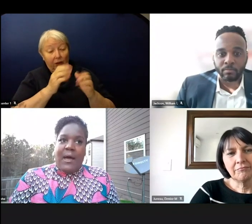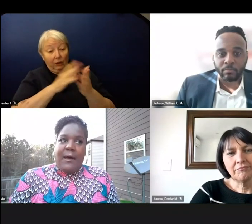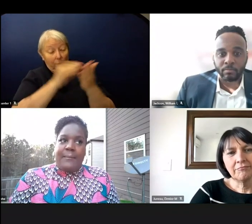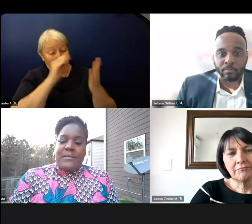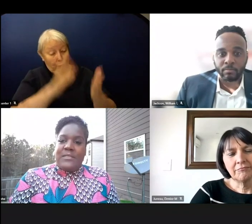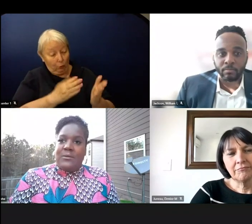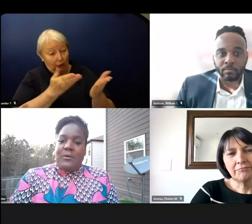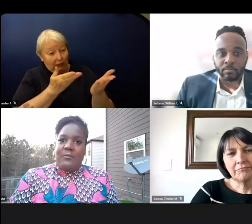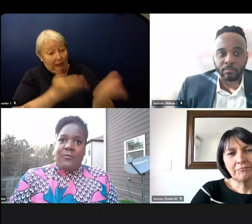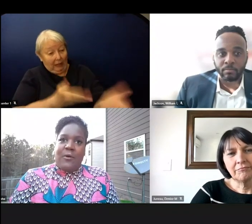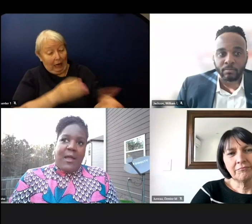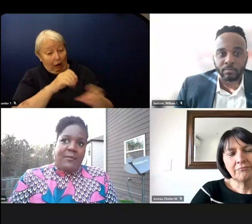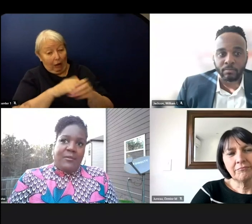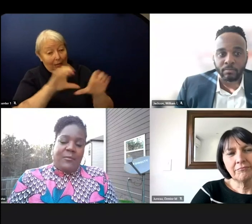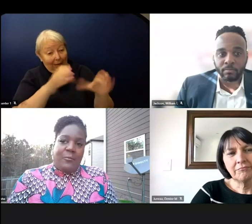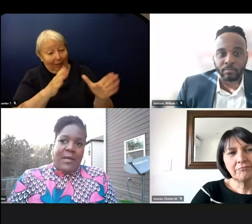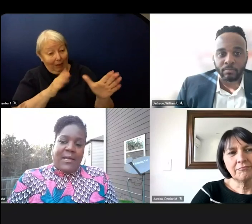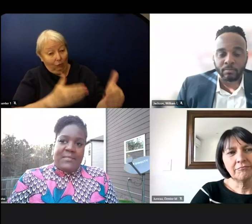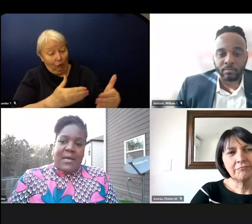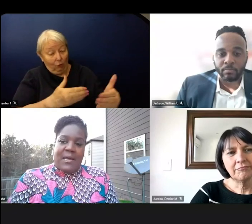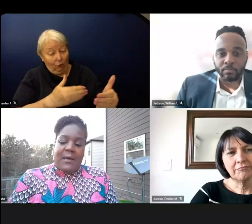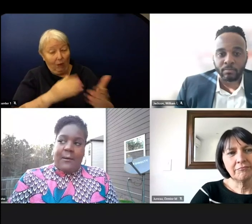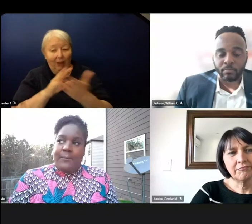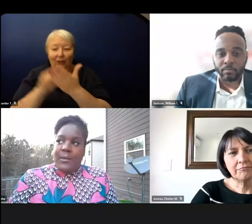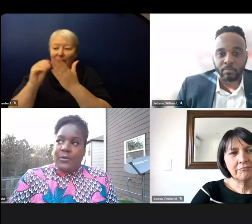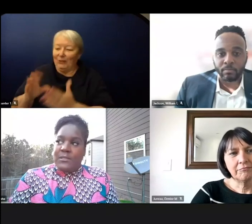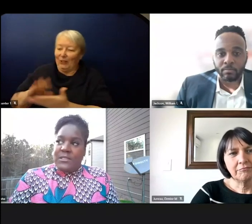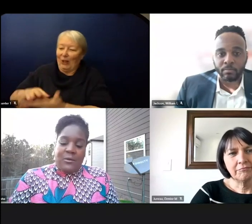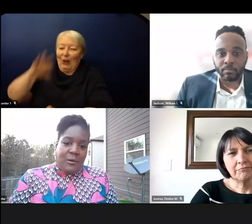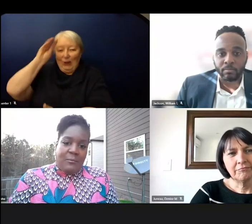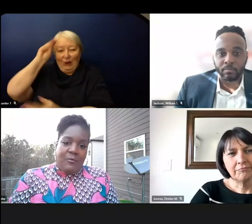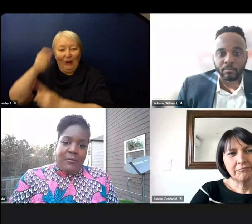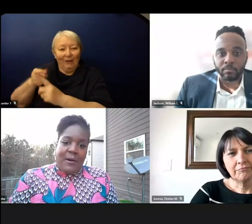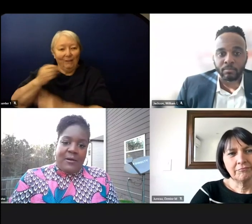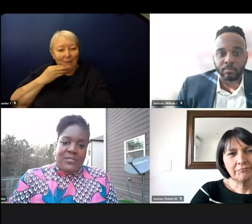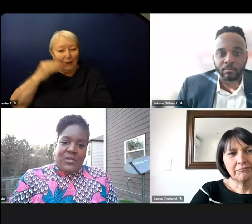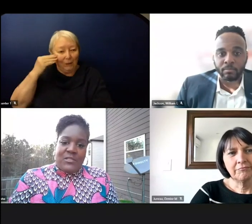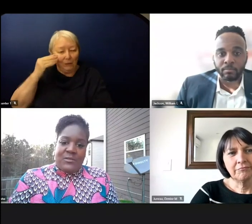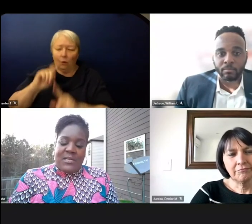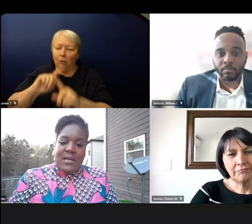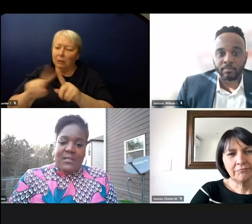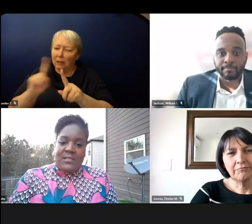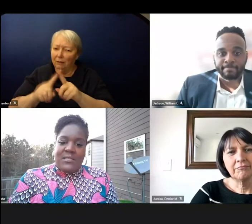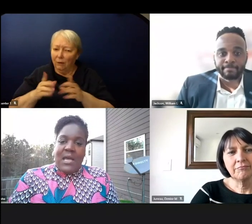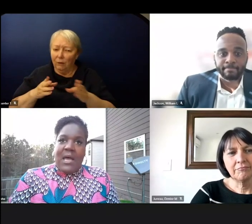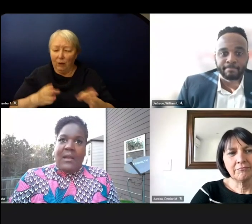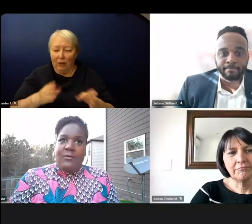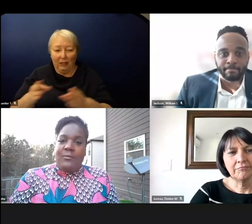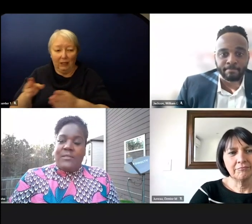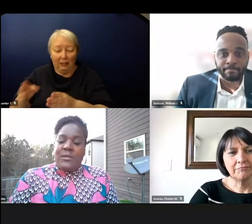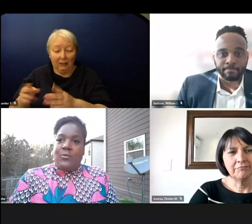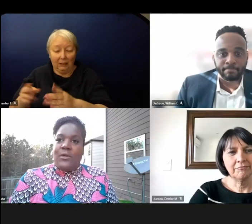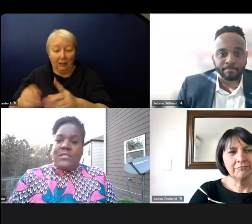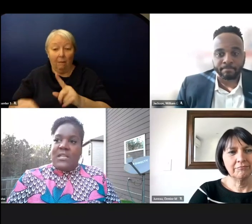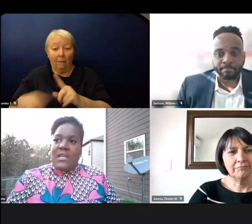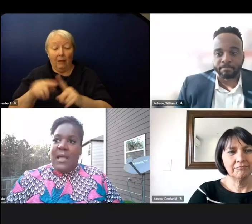So there are a variety of different ways and we're still learning more from our instructional technologist. I know there was a question that came up about